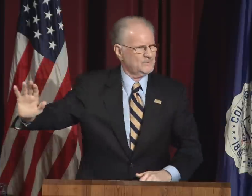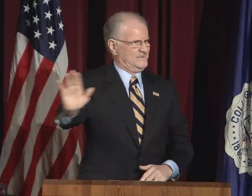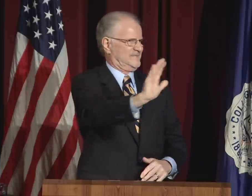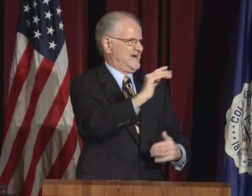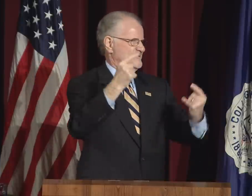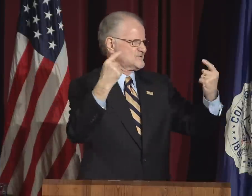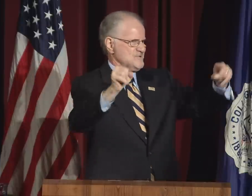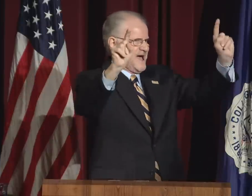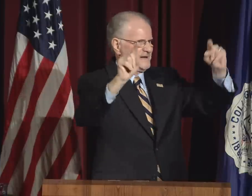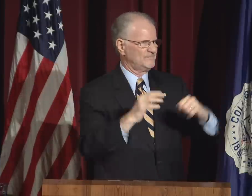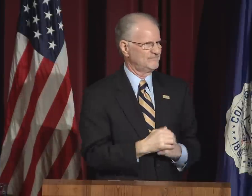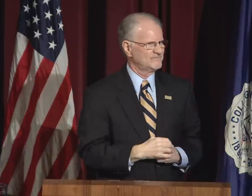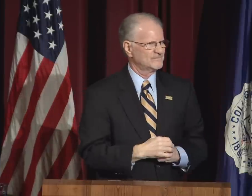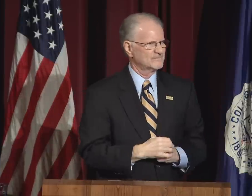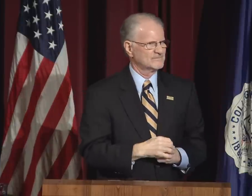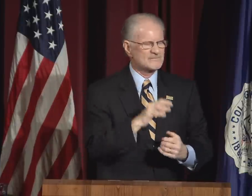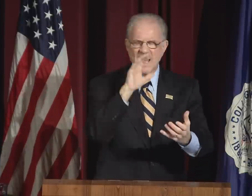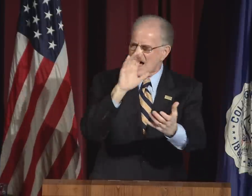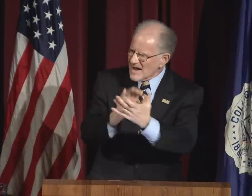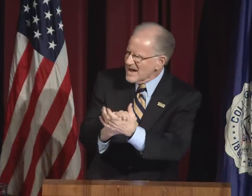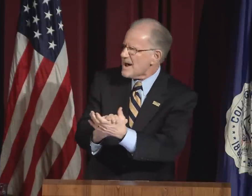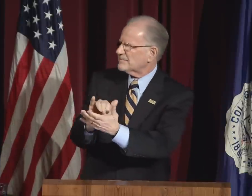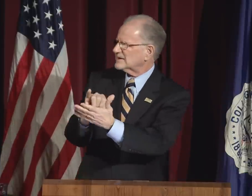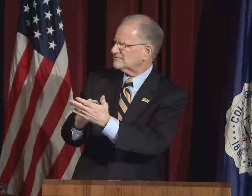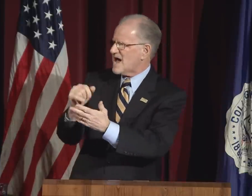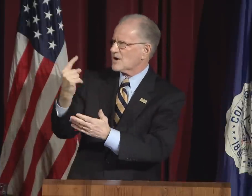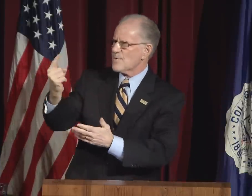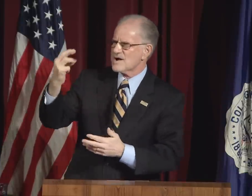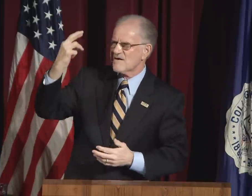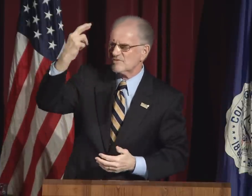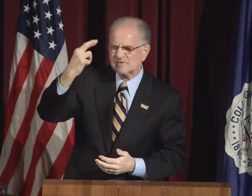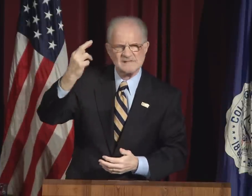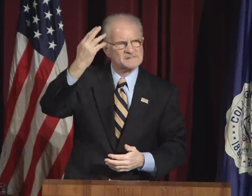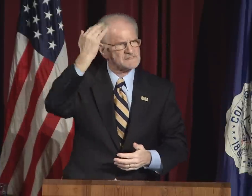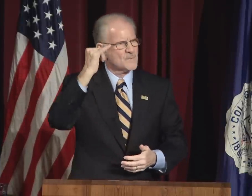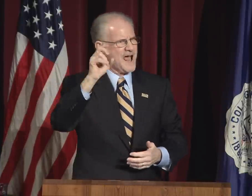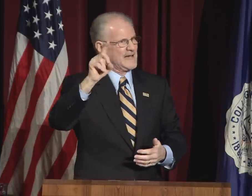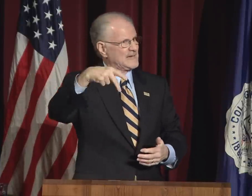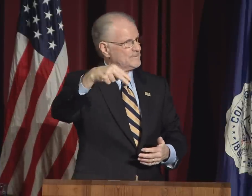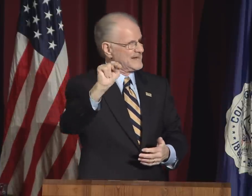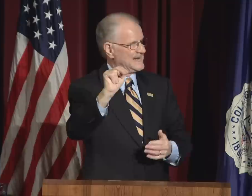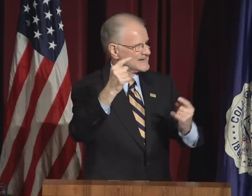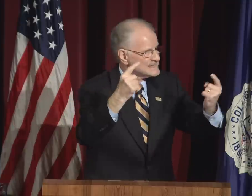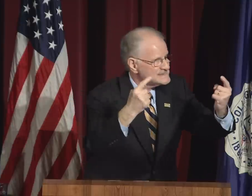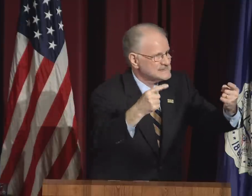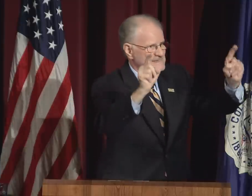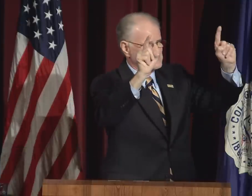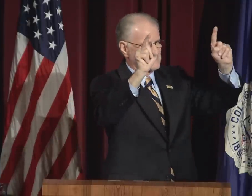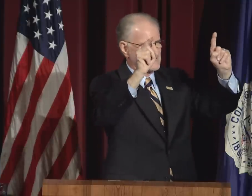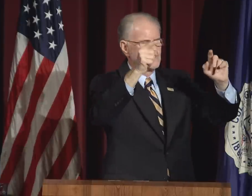We showed the country that our triumph was their triumph.